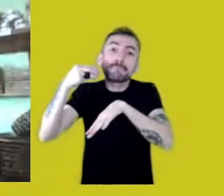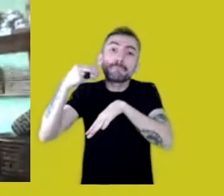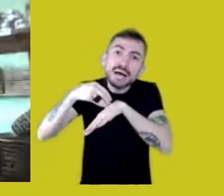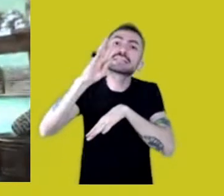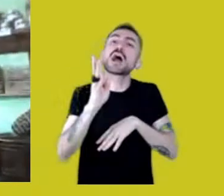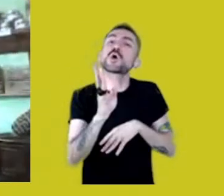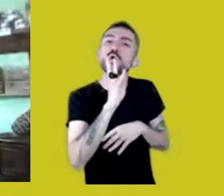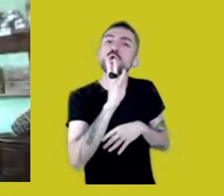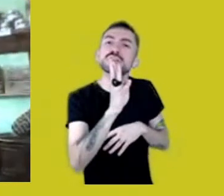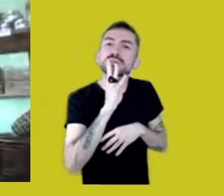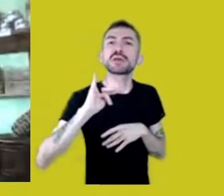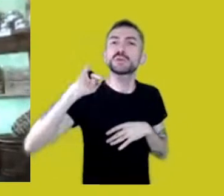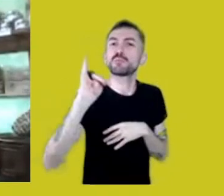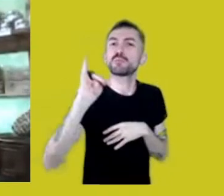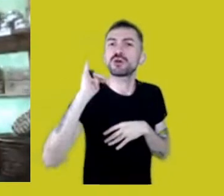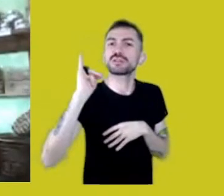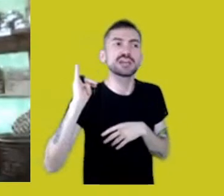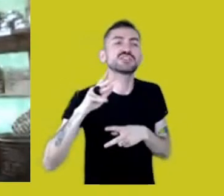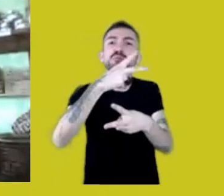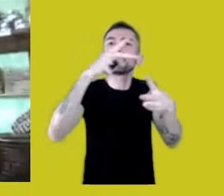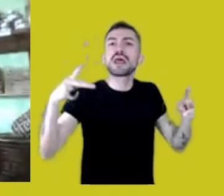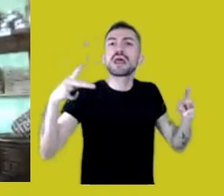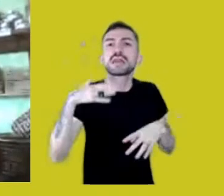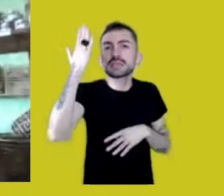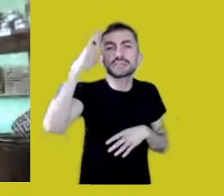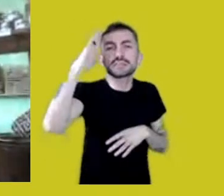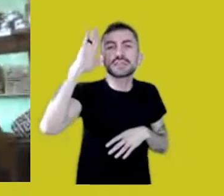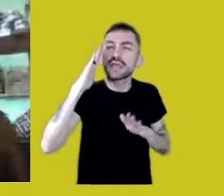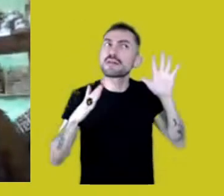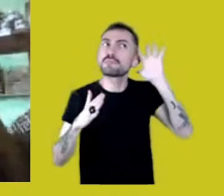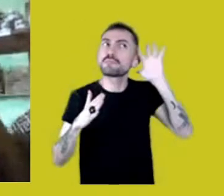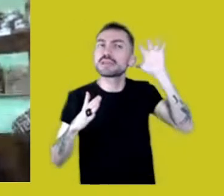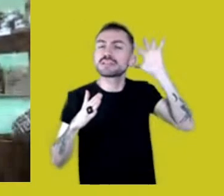as ways of thinking and ways of seeing the world.